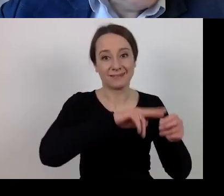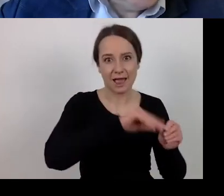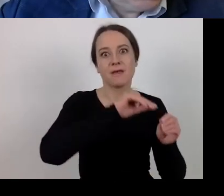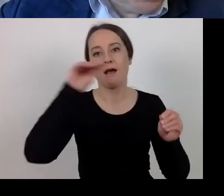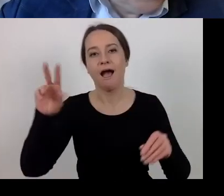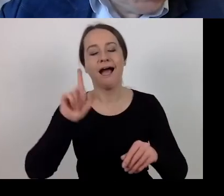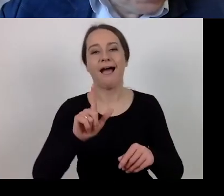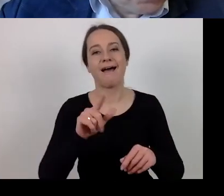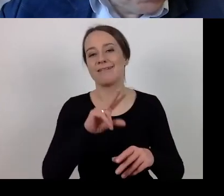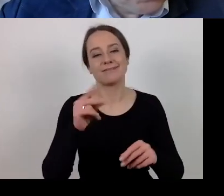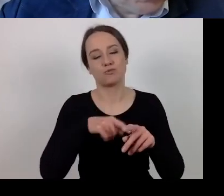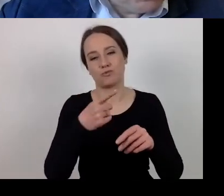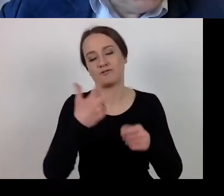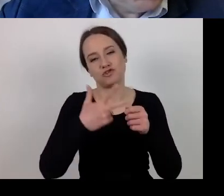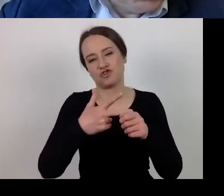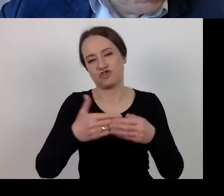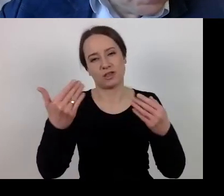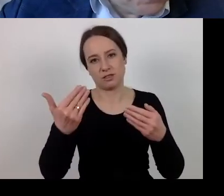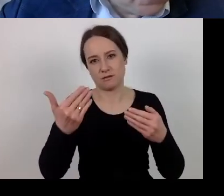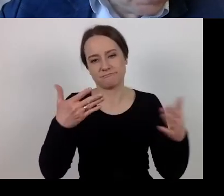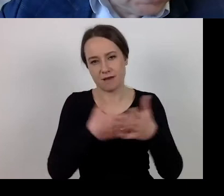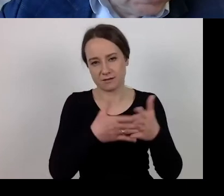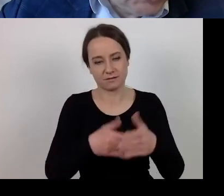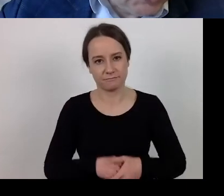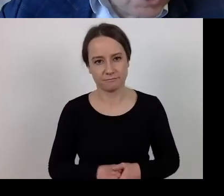Now the possibility of suspending the execution of the decision.